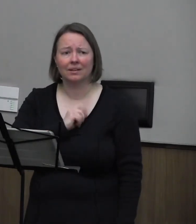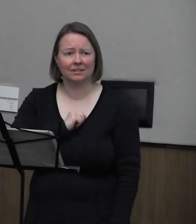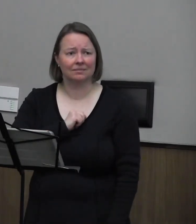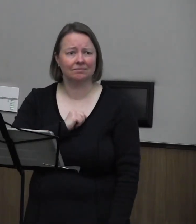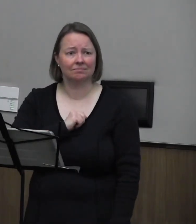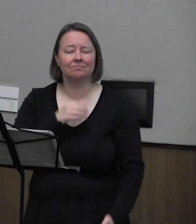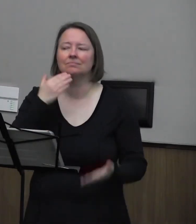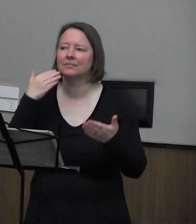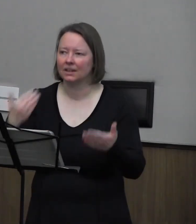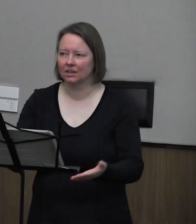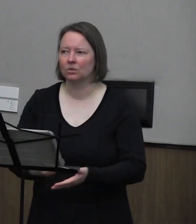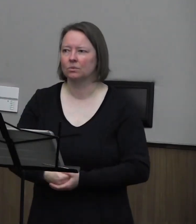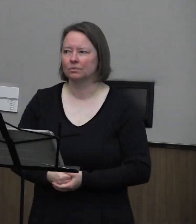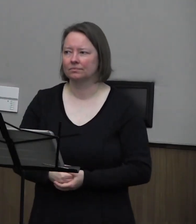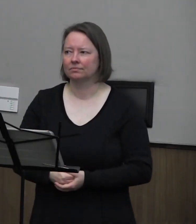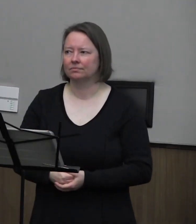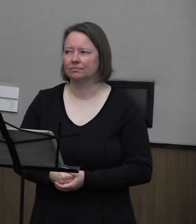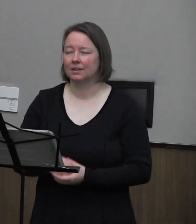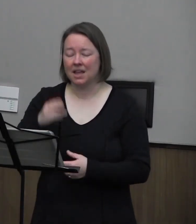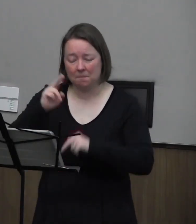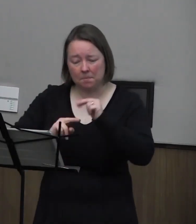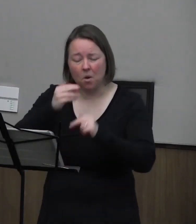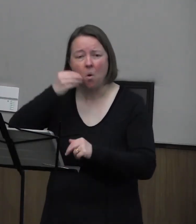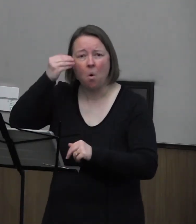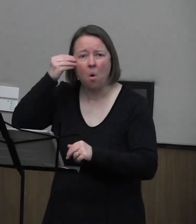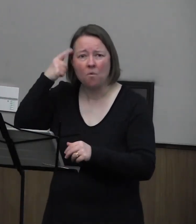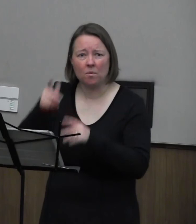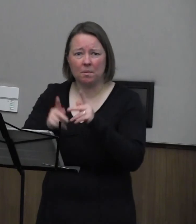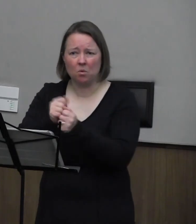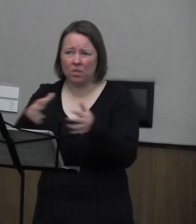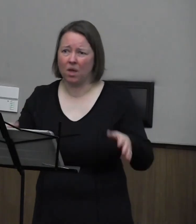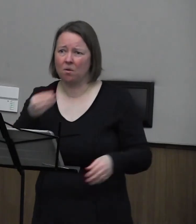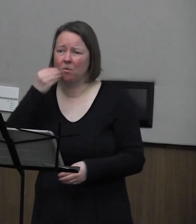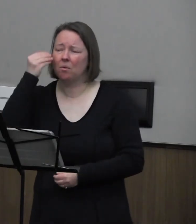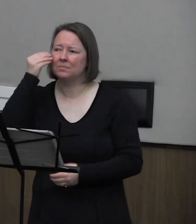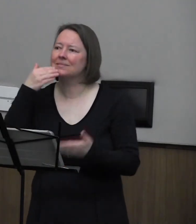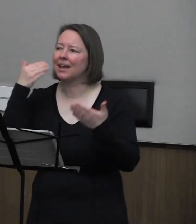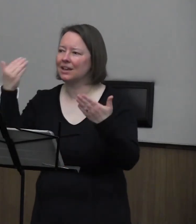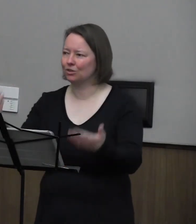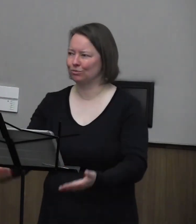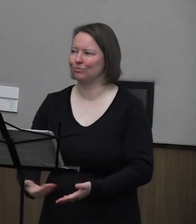thank you; built homes for the homeless, thank you;